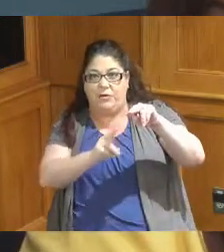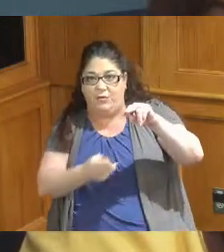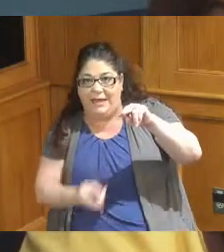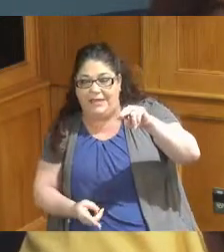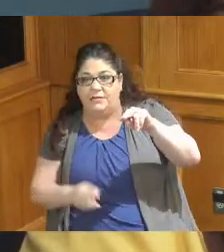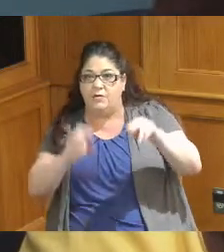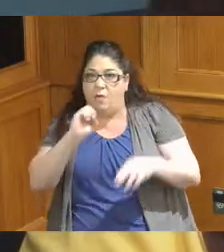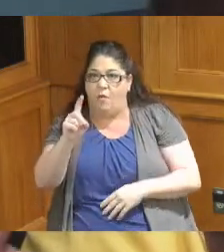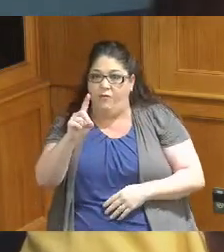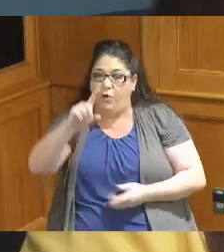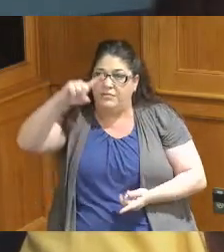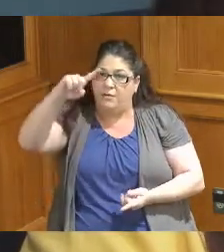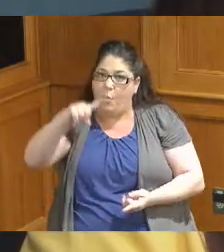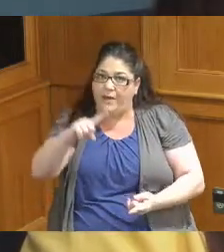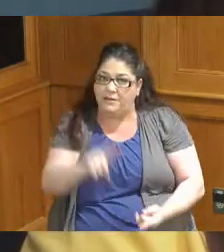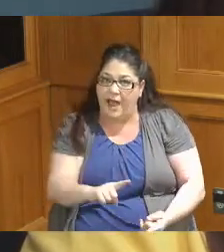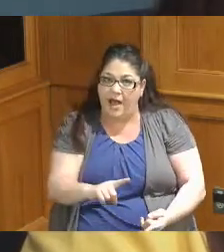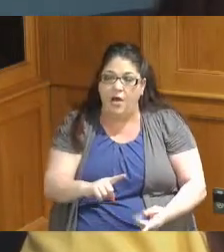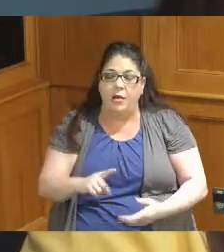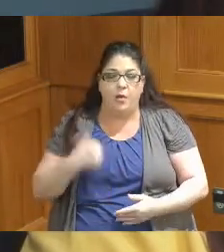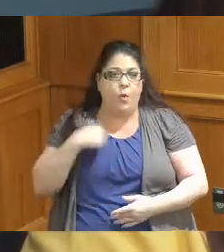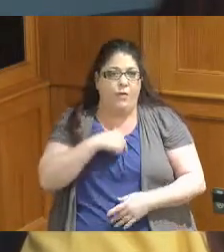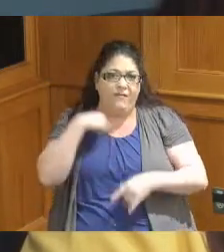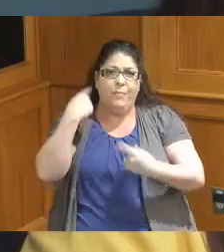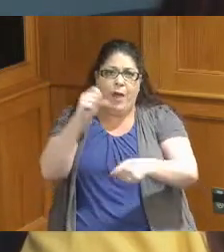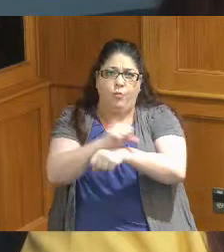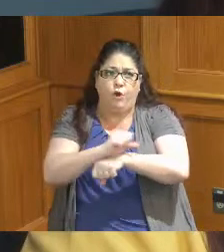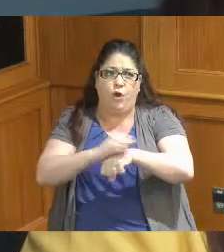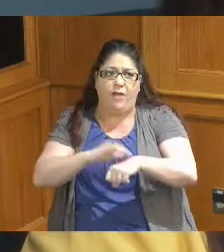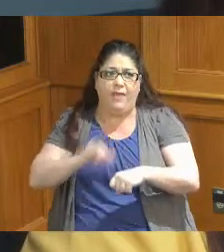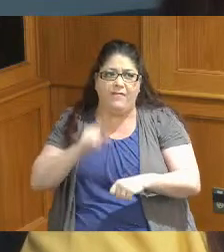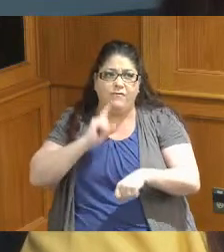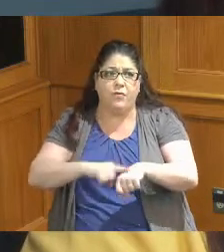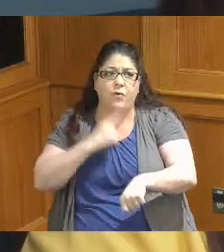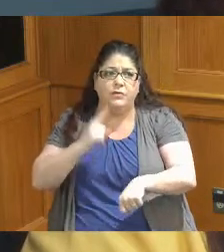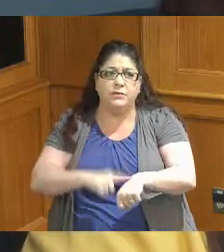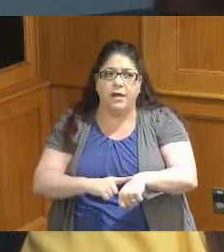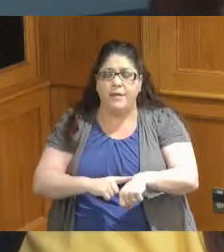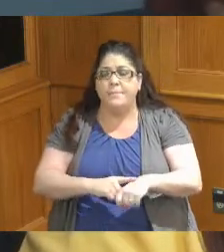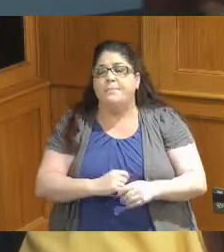because you you and all of us have been working on that and then another thing that's really helpful